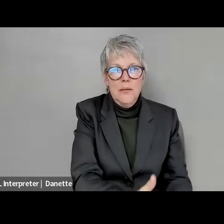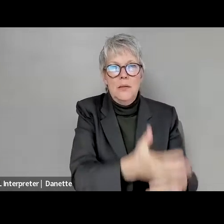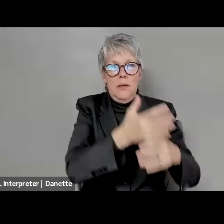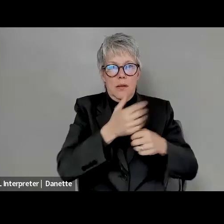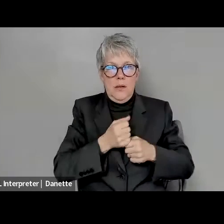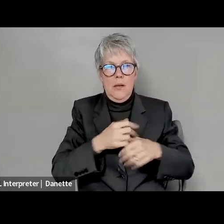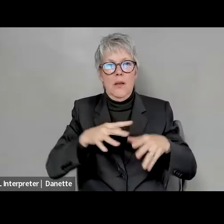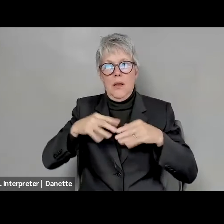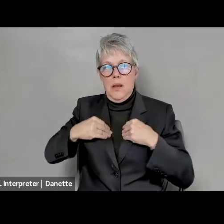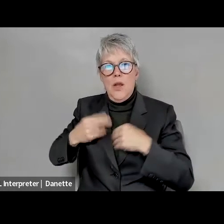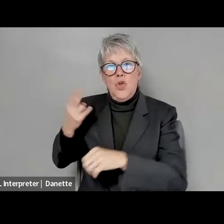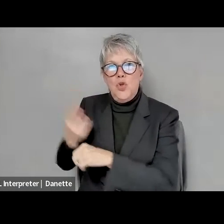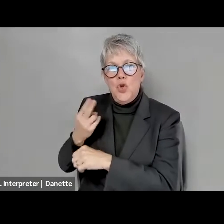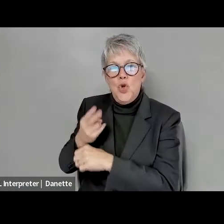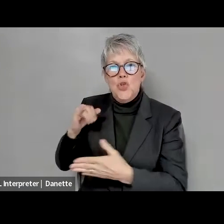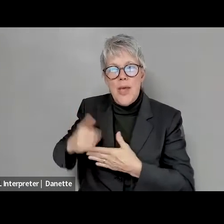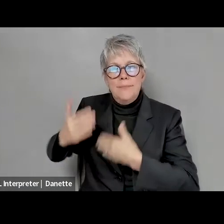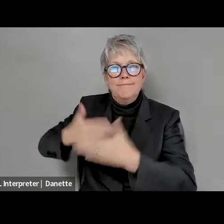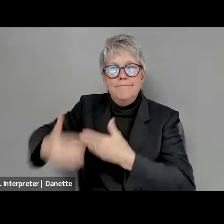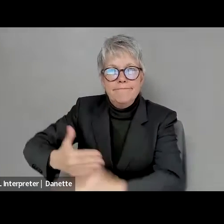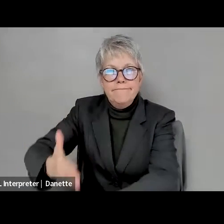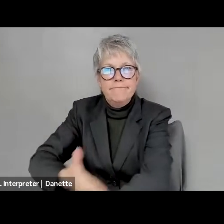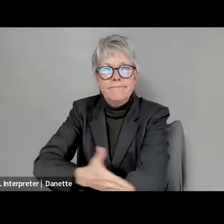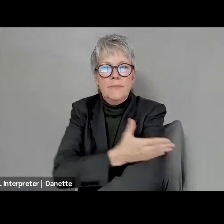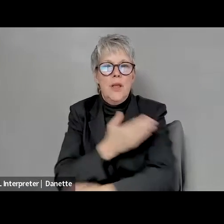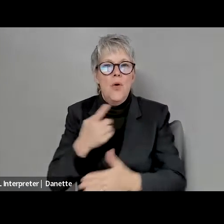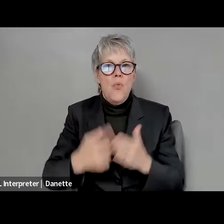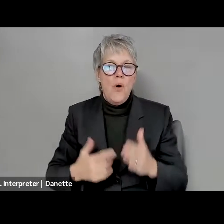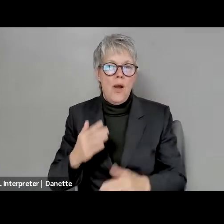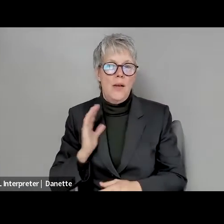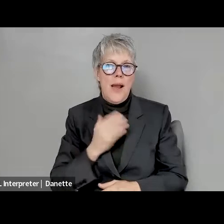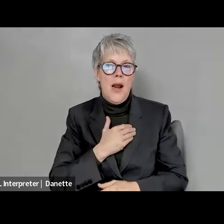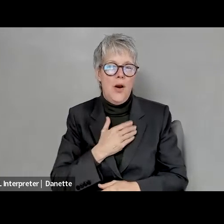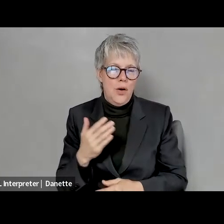Kelly Crosbie: They are the things that our community is suggesting that we need to do to help our workforce.